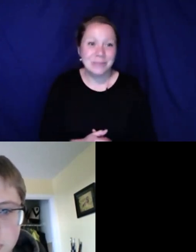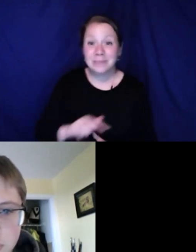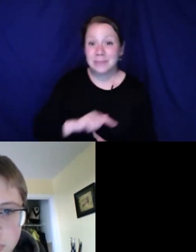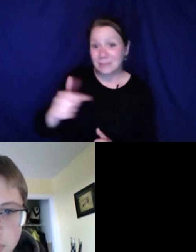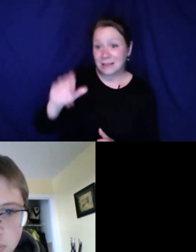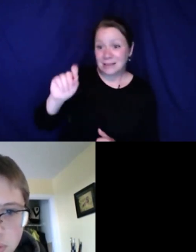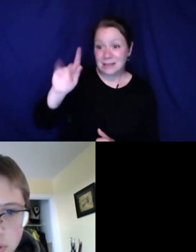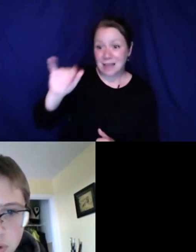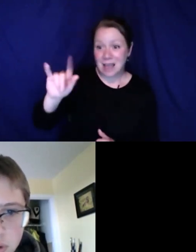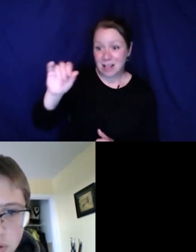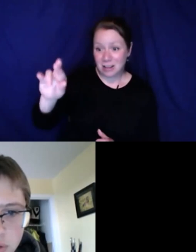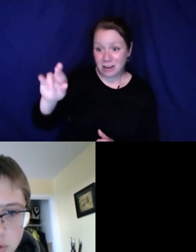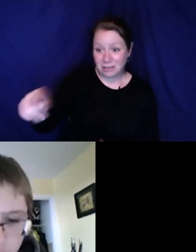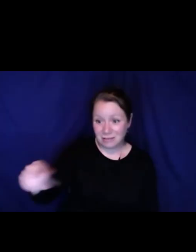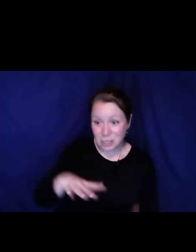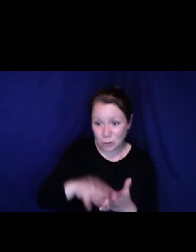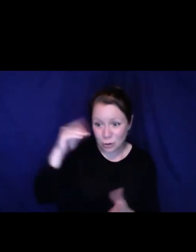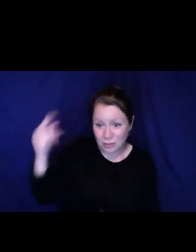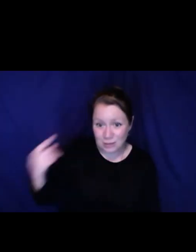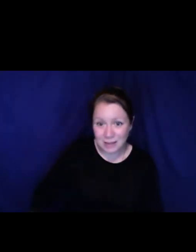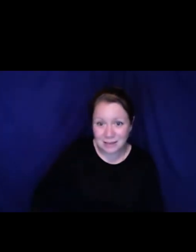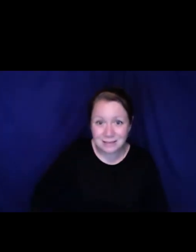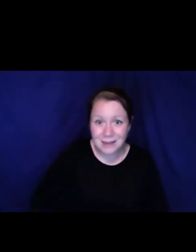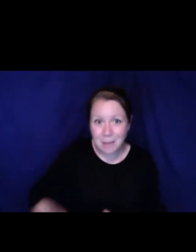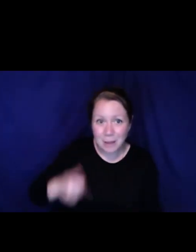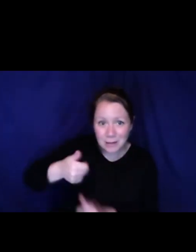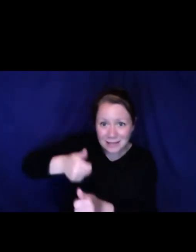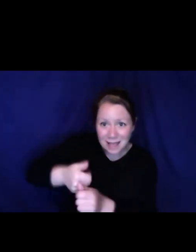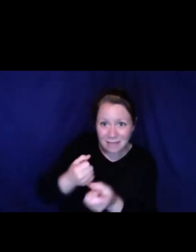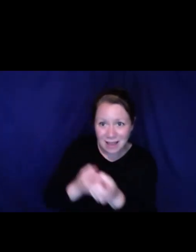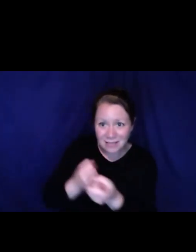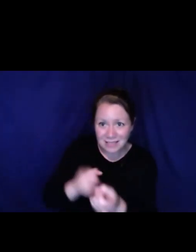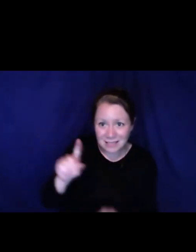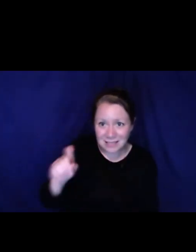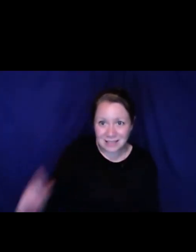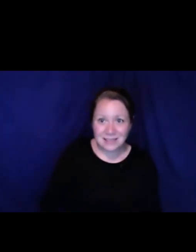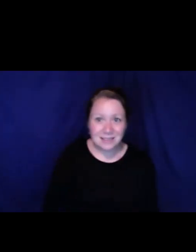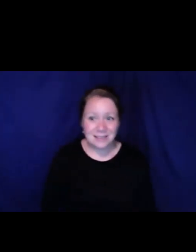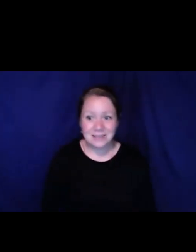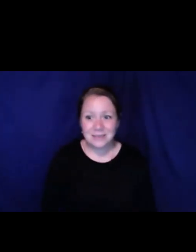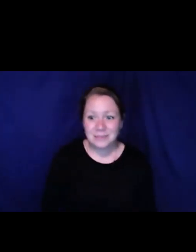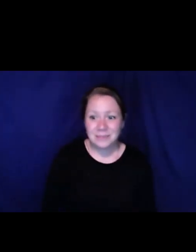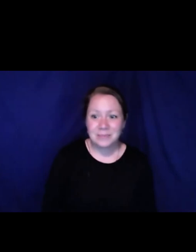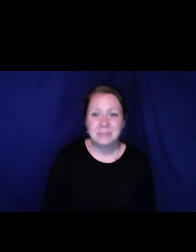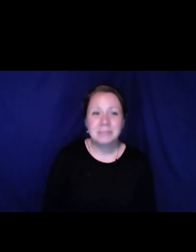sharing that, Nathan. >> Nathan: You are welcome. Sefakor: